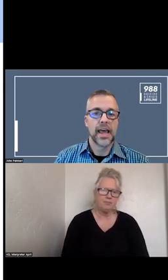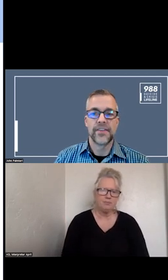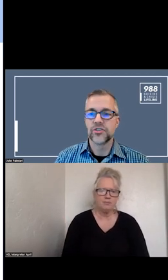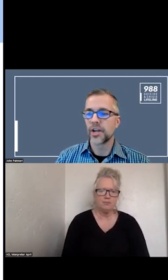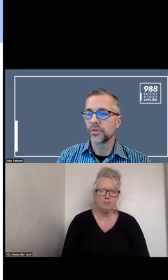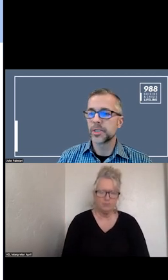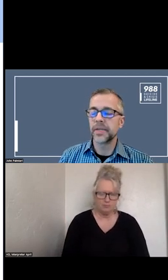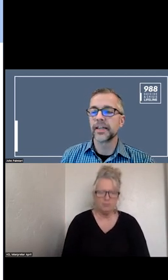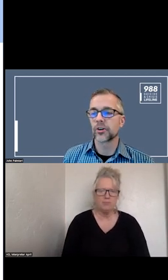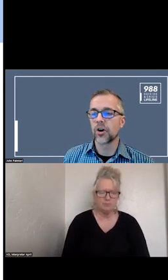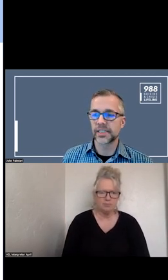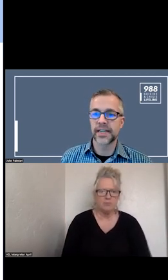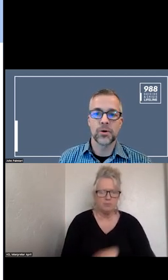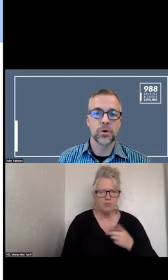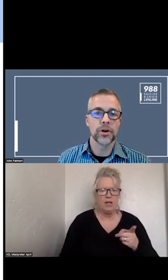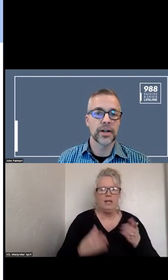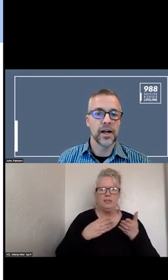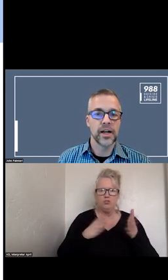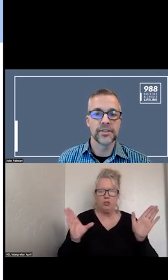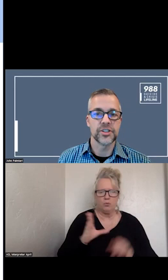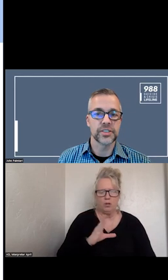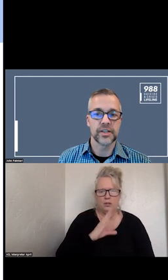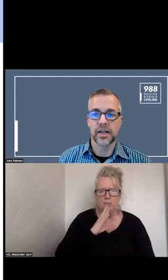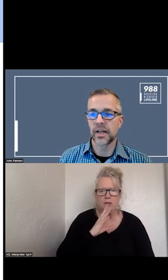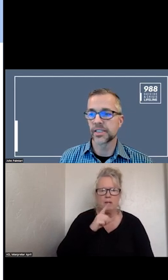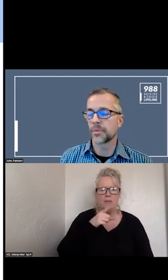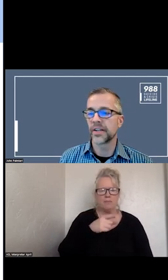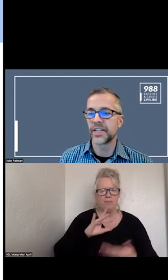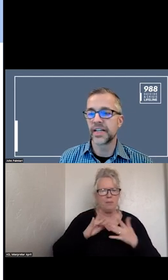AND GENERALLY SPEAKING ACROSS THE NETWORK IS JUST A SUMMARY OF